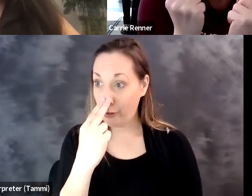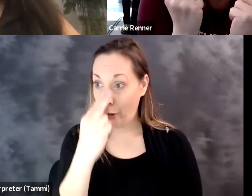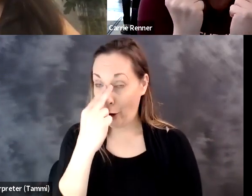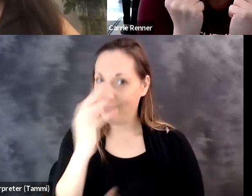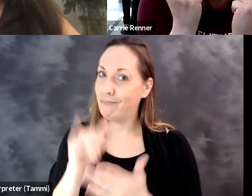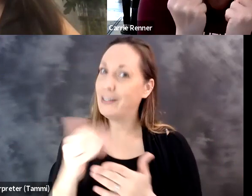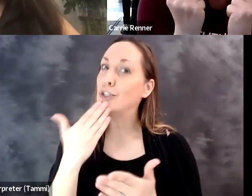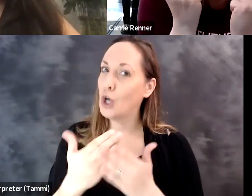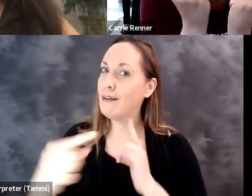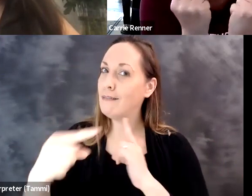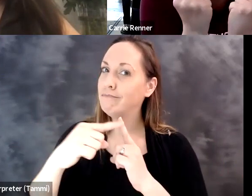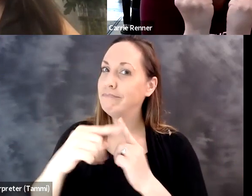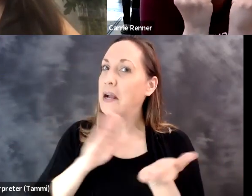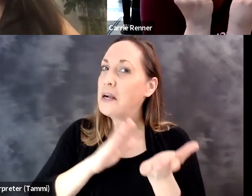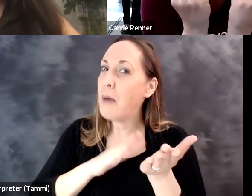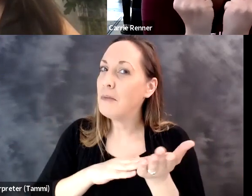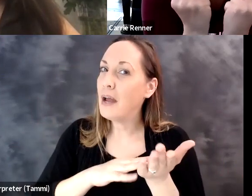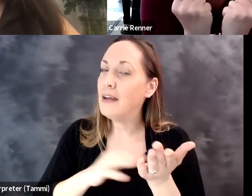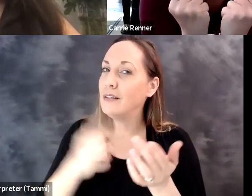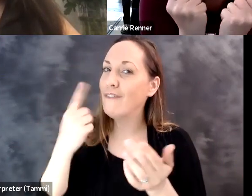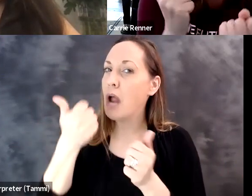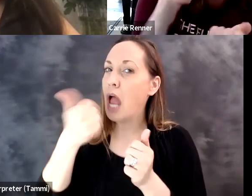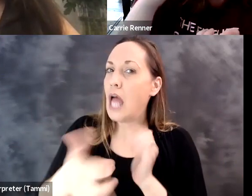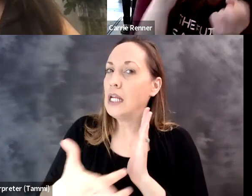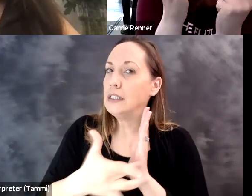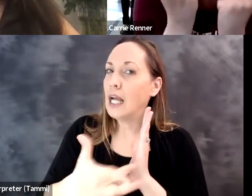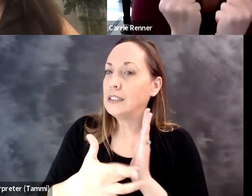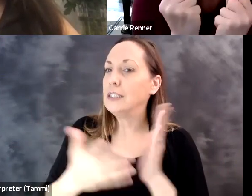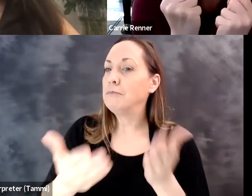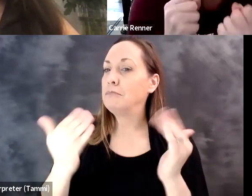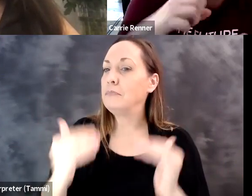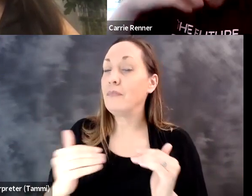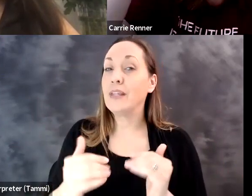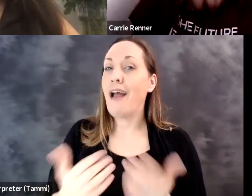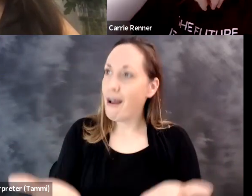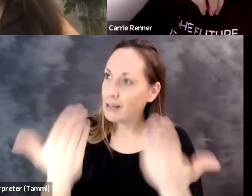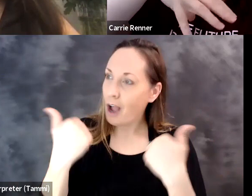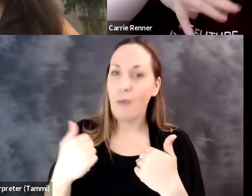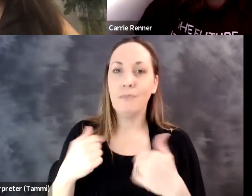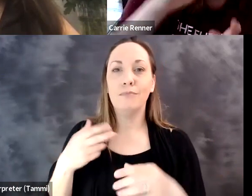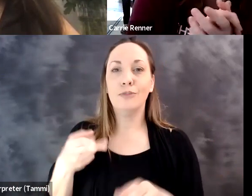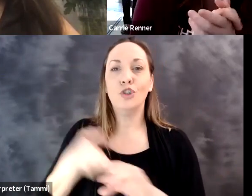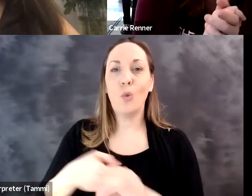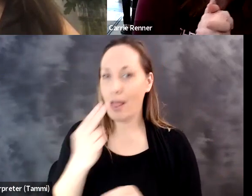And if you want to be a complete nerd, which is the best compliment I can give